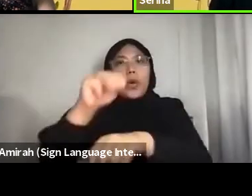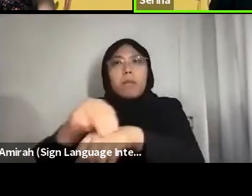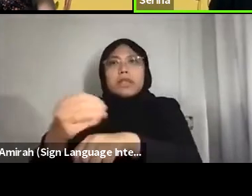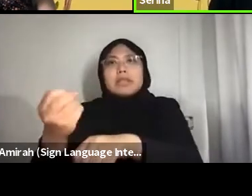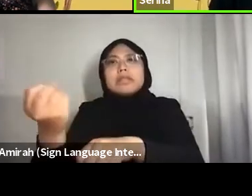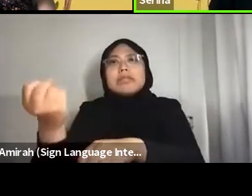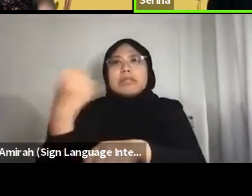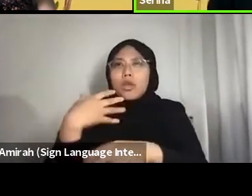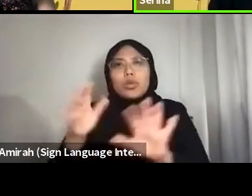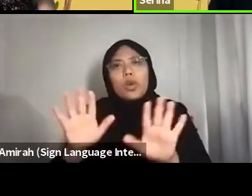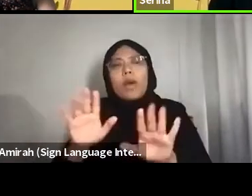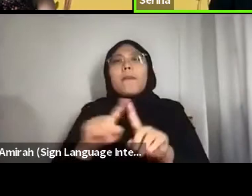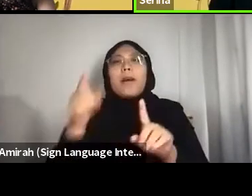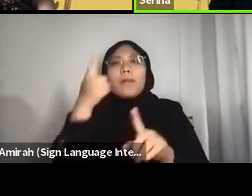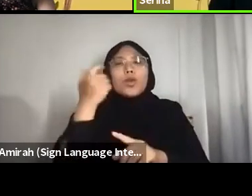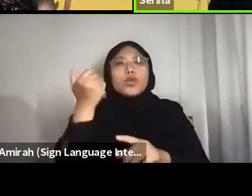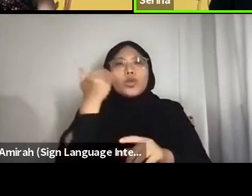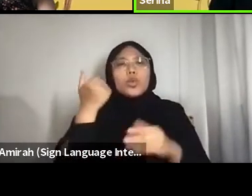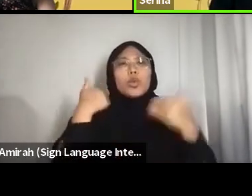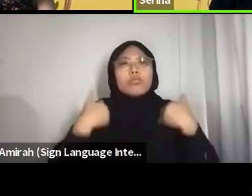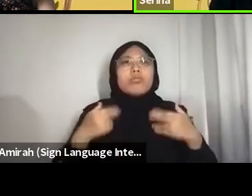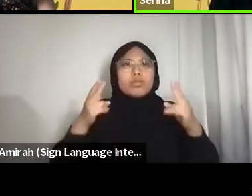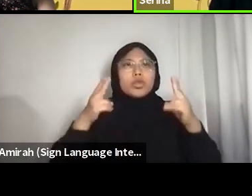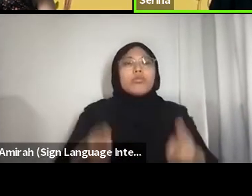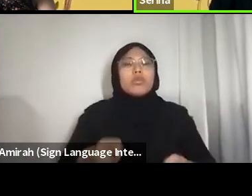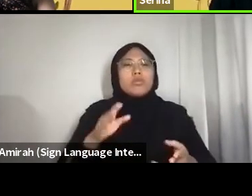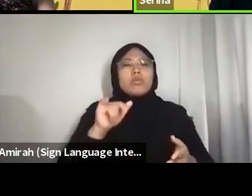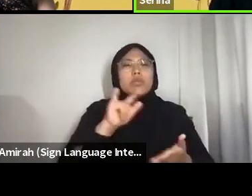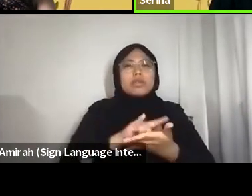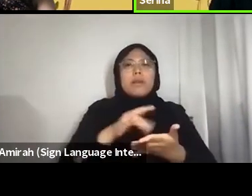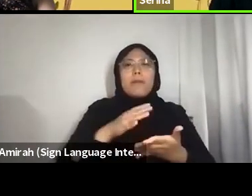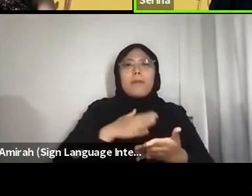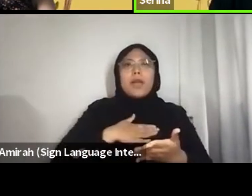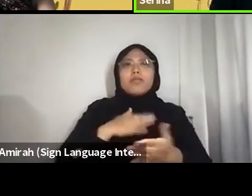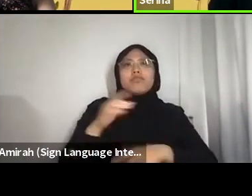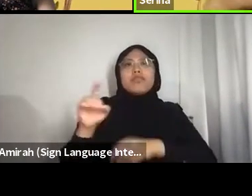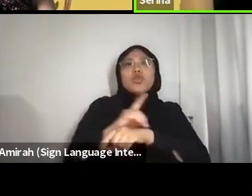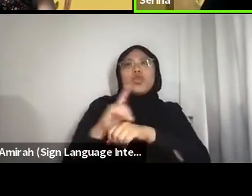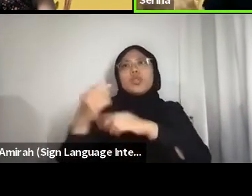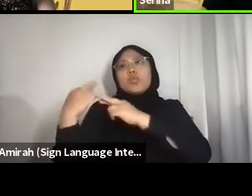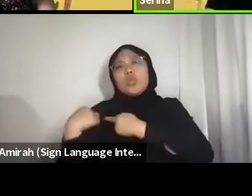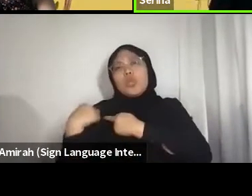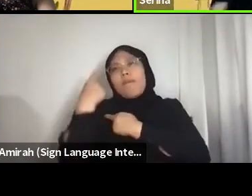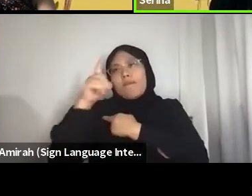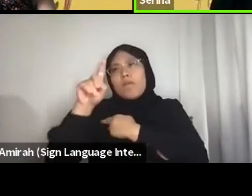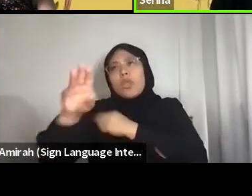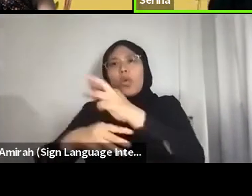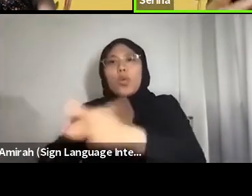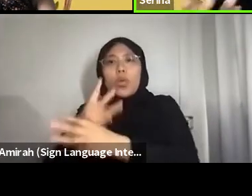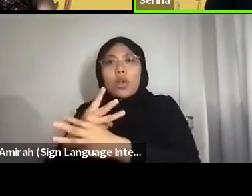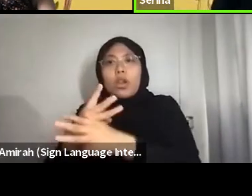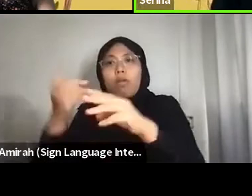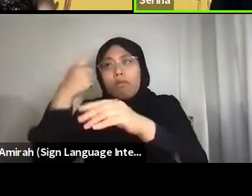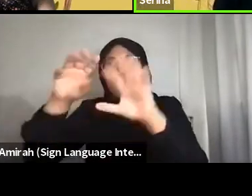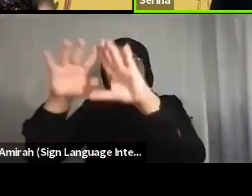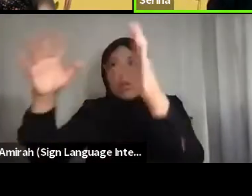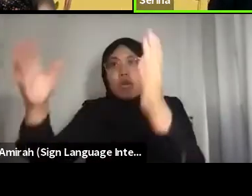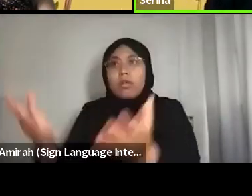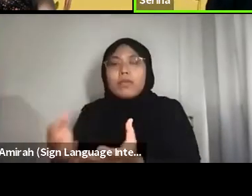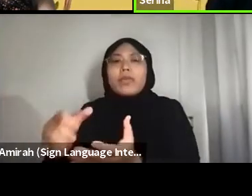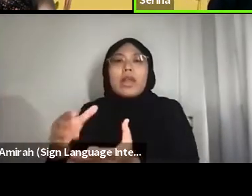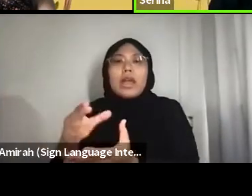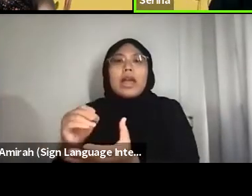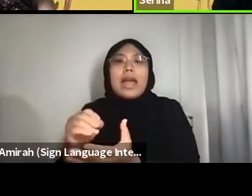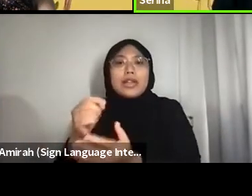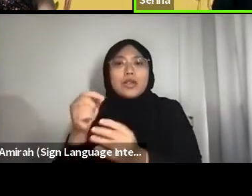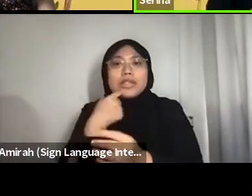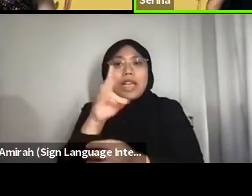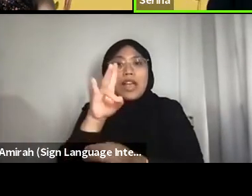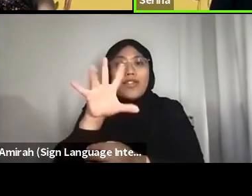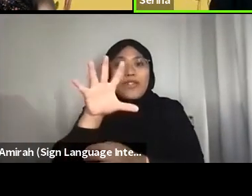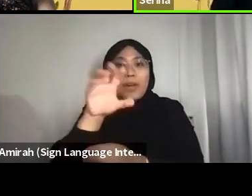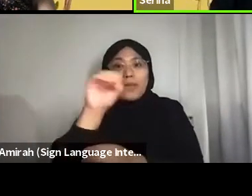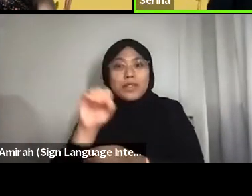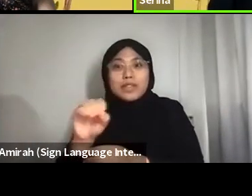But because you know as a human that this is your duty to the world, and to this earth, which is 70% water, so to the seas.